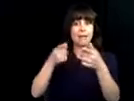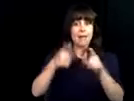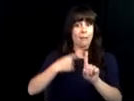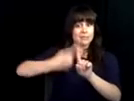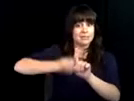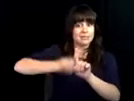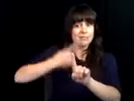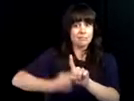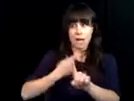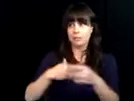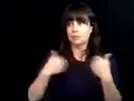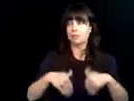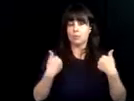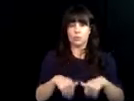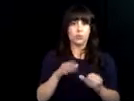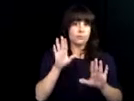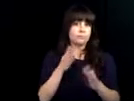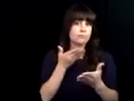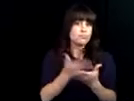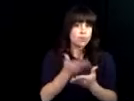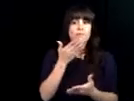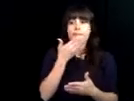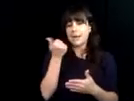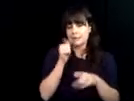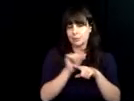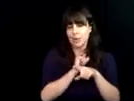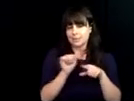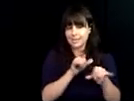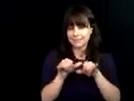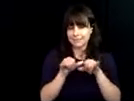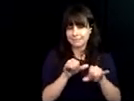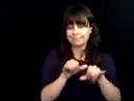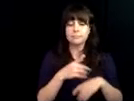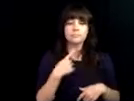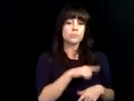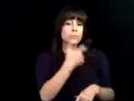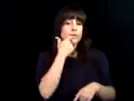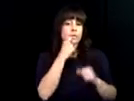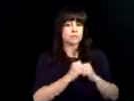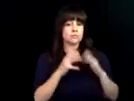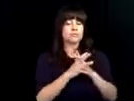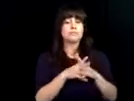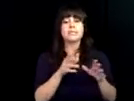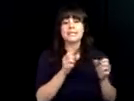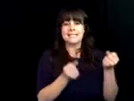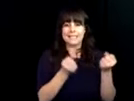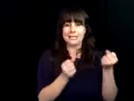also hosted private career fares. This event takes place monthly and has proven to be a best